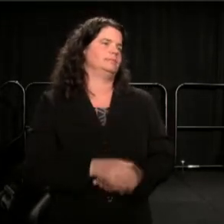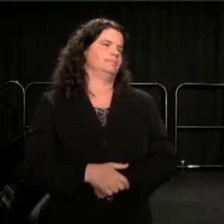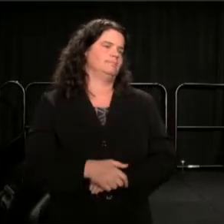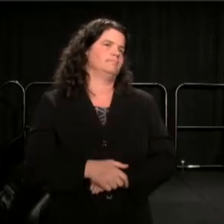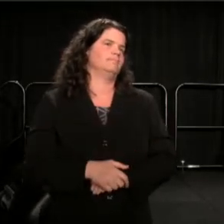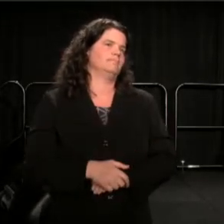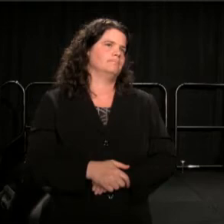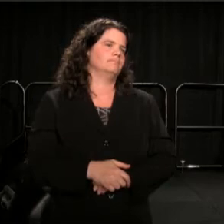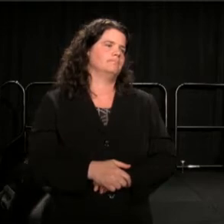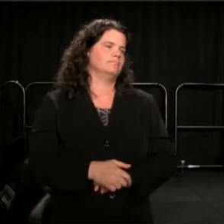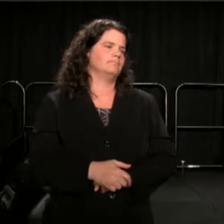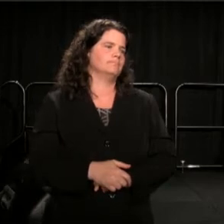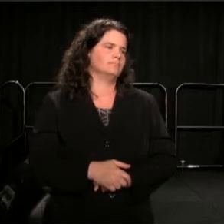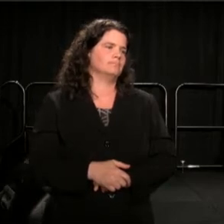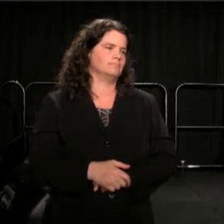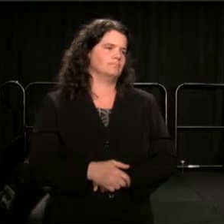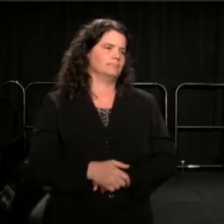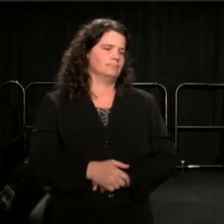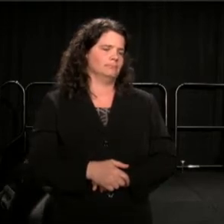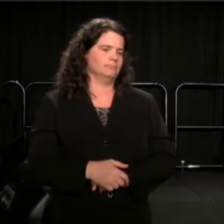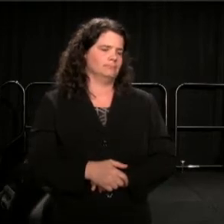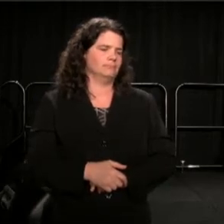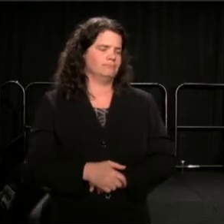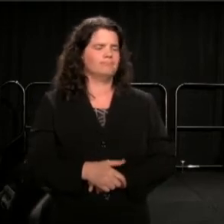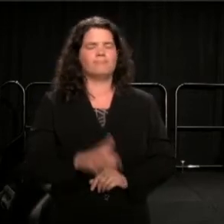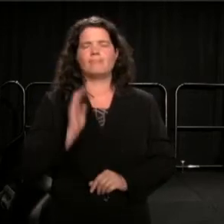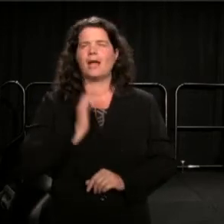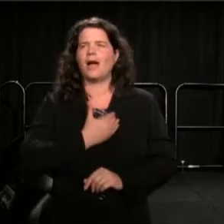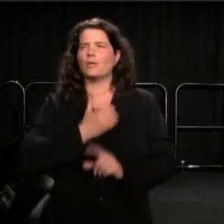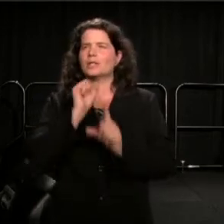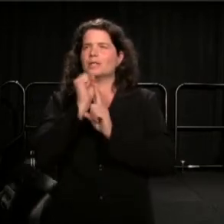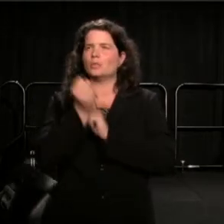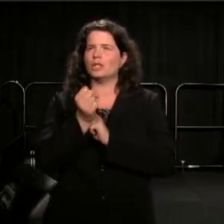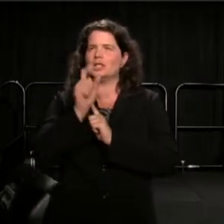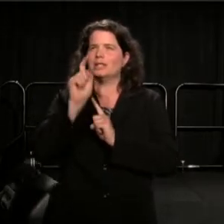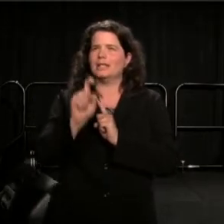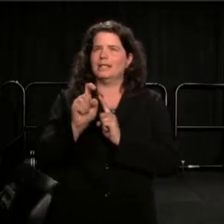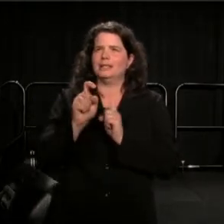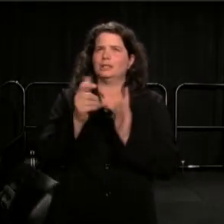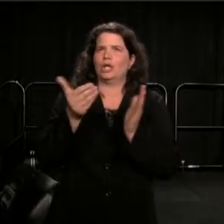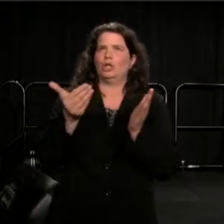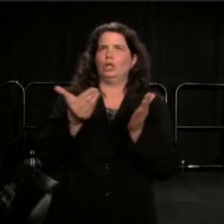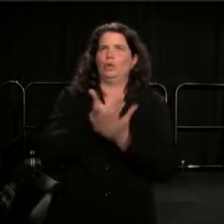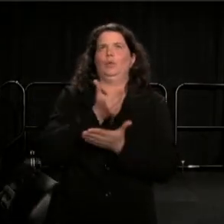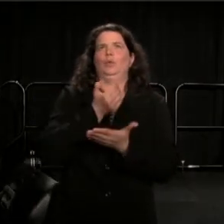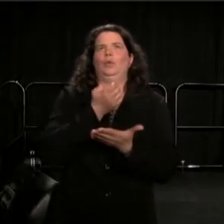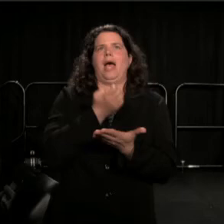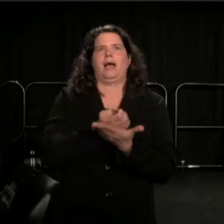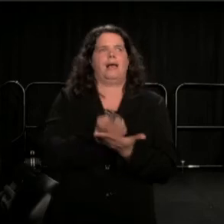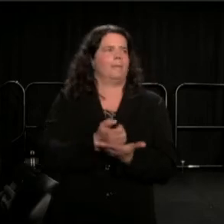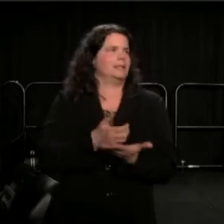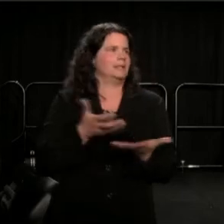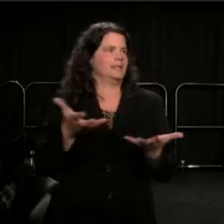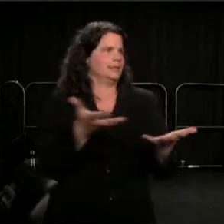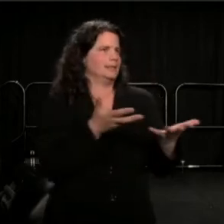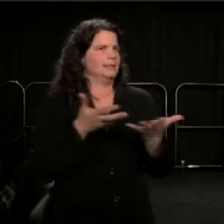Our situation, needs a different and new economics. How can we say in our mission statements,